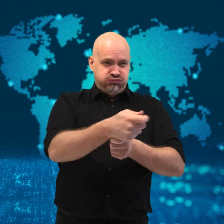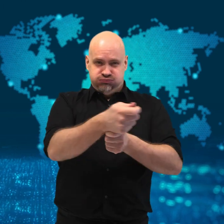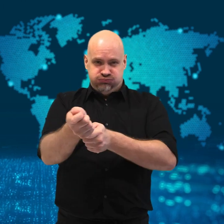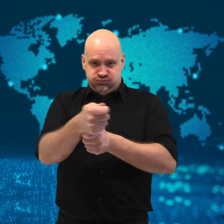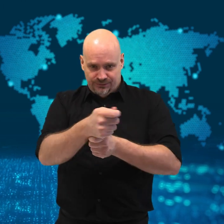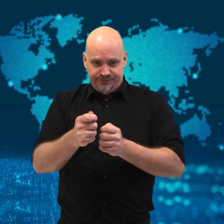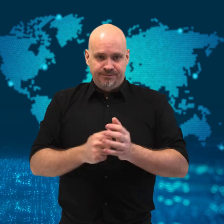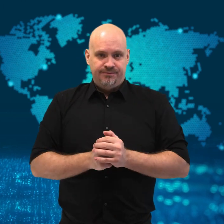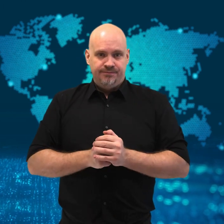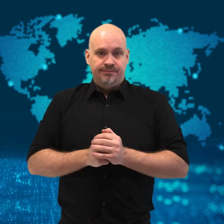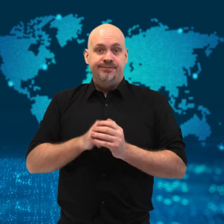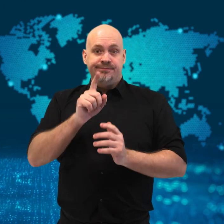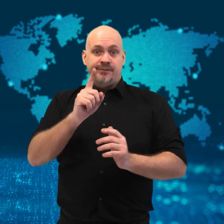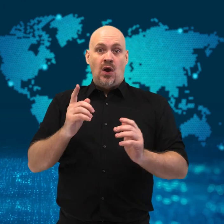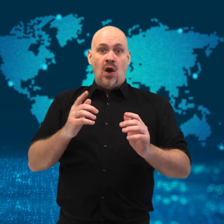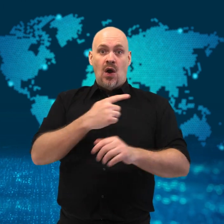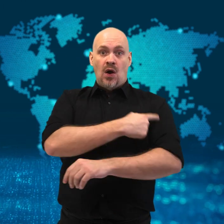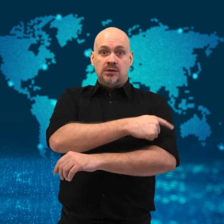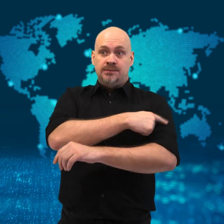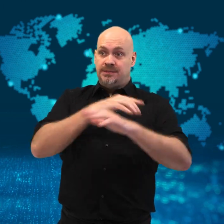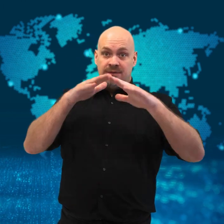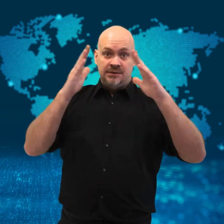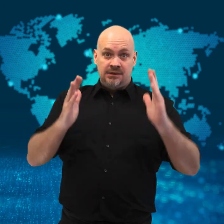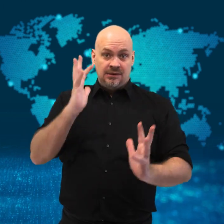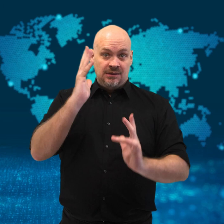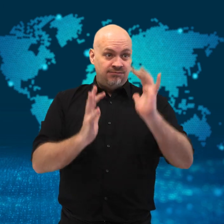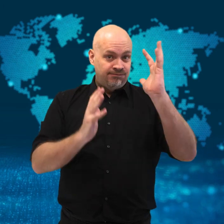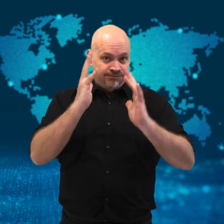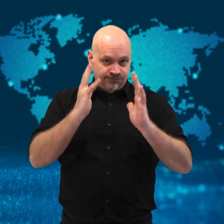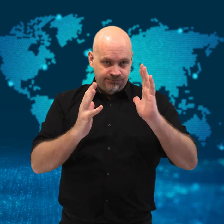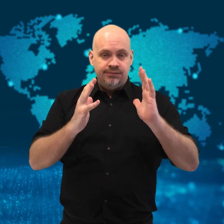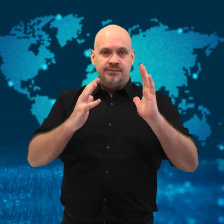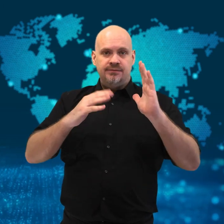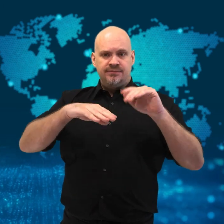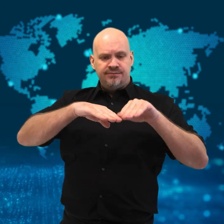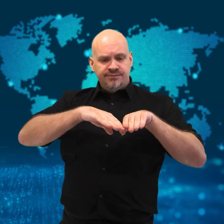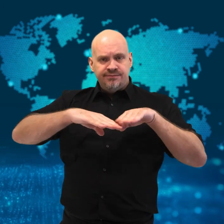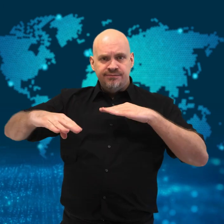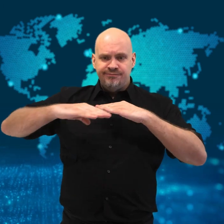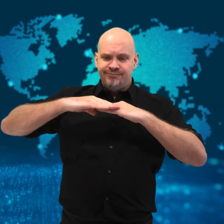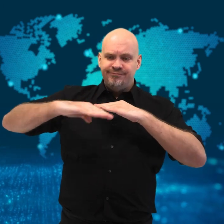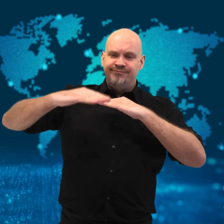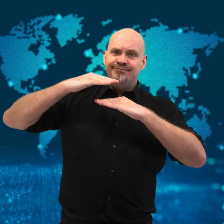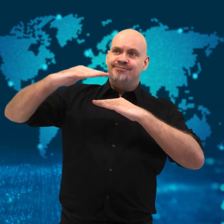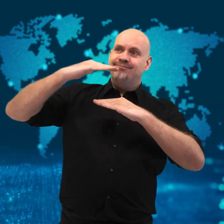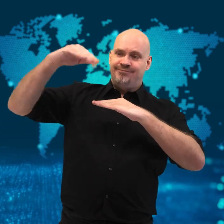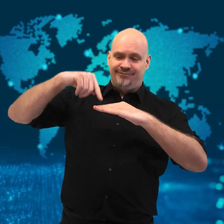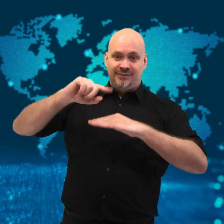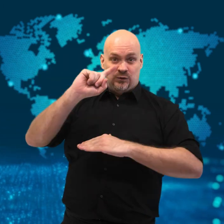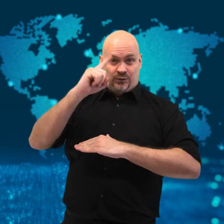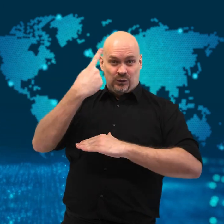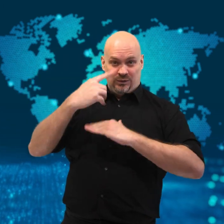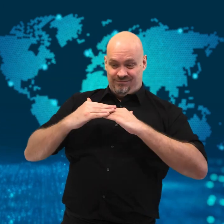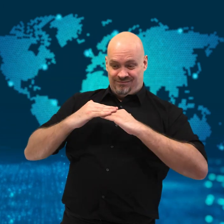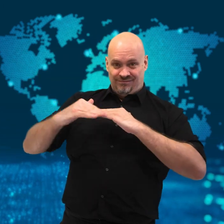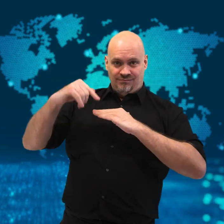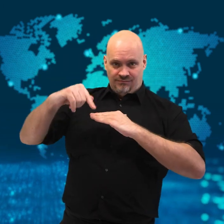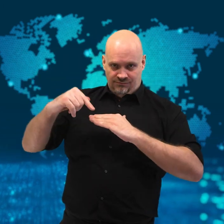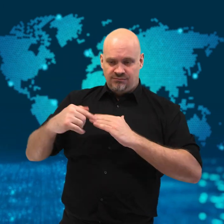a team of eight doctors and nurses continued a heart bypass surgery